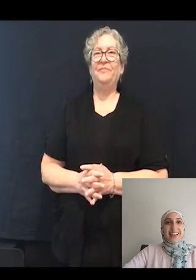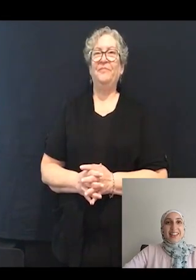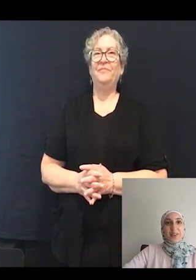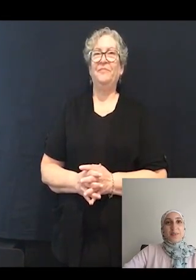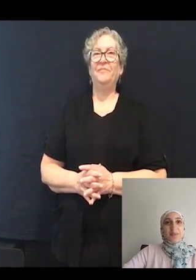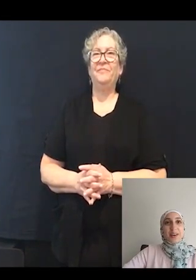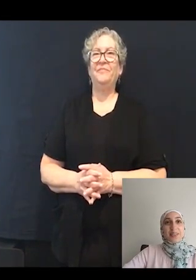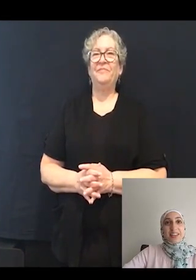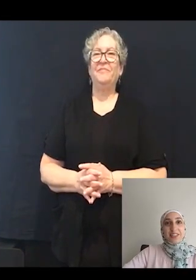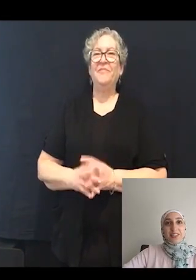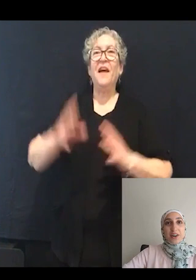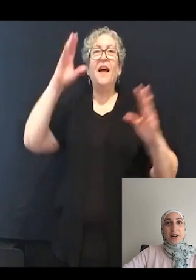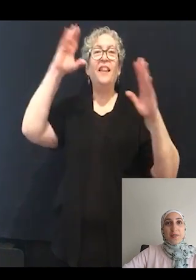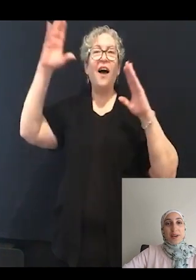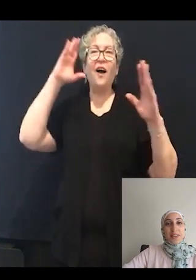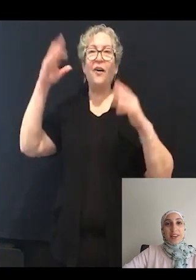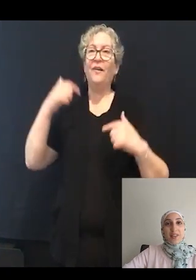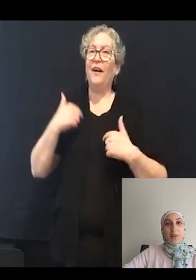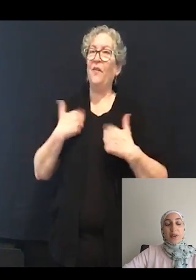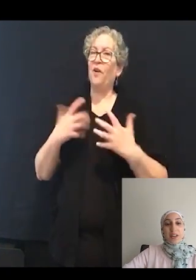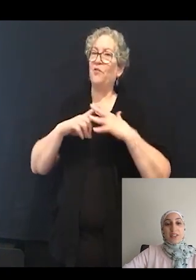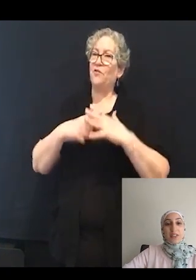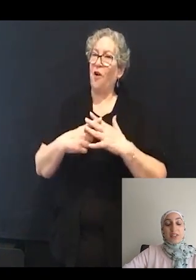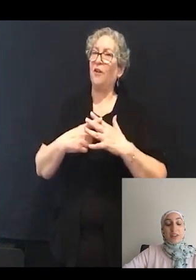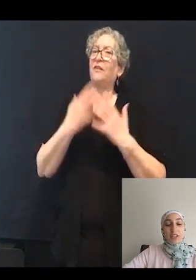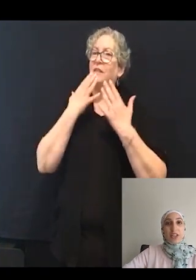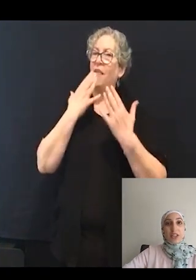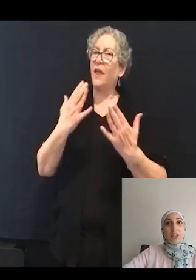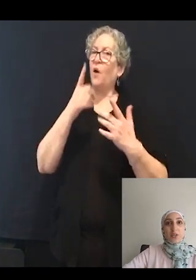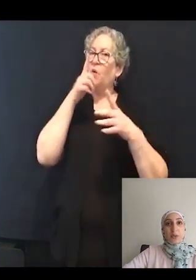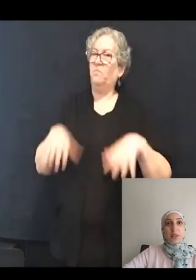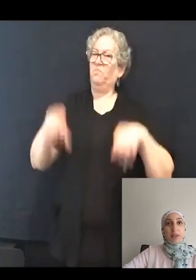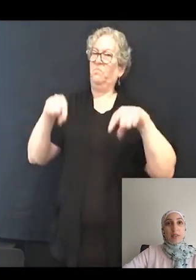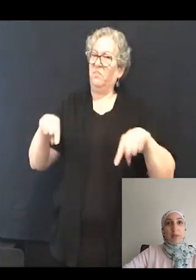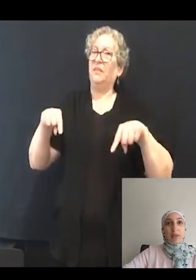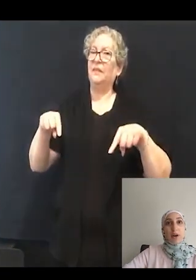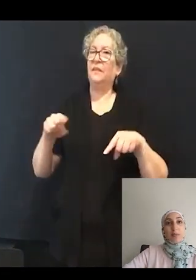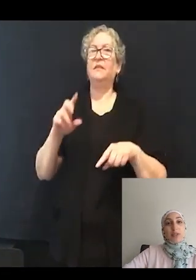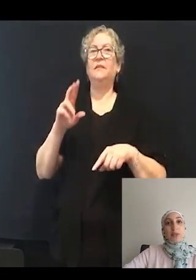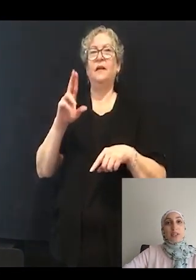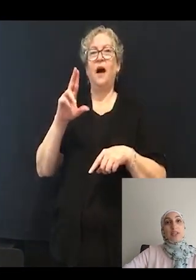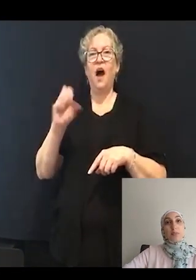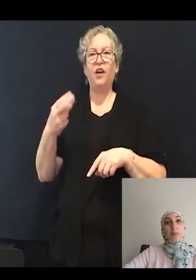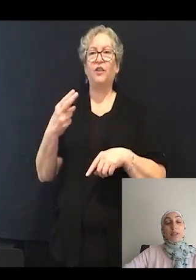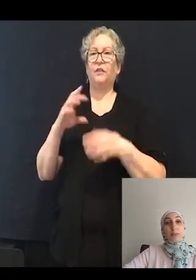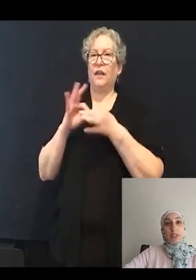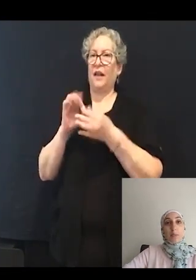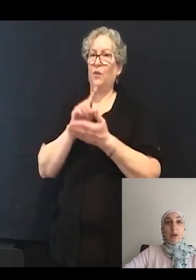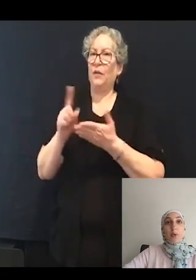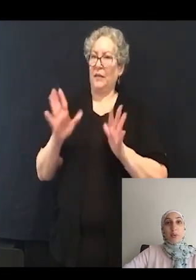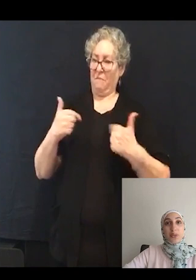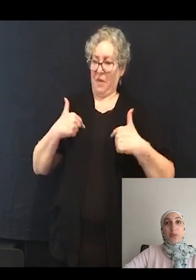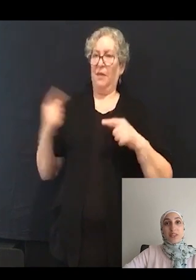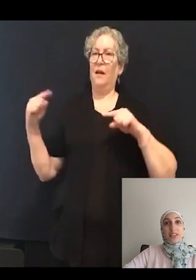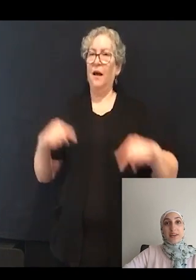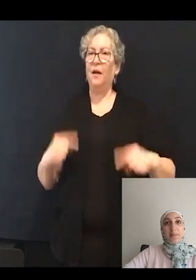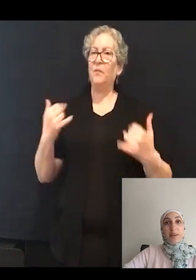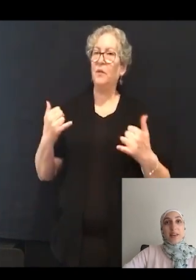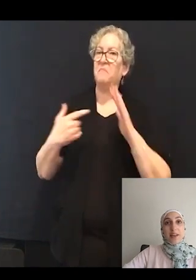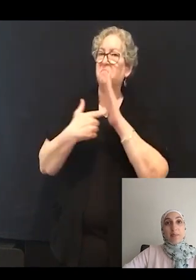Hello. I would like to start off by thanking the organizers USH Connections Week for giving me the opportunity to present my work with you all today.